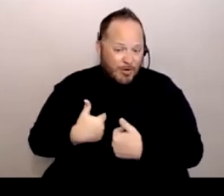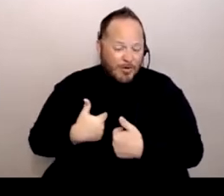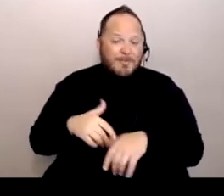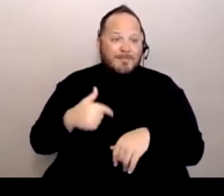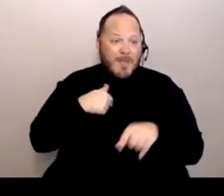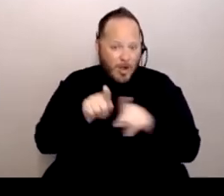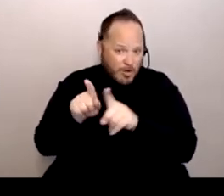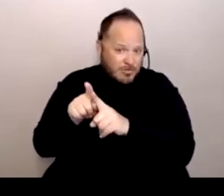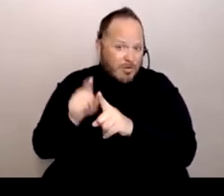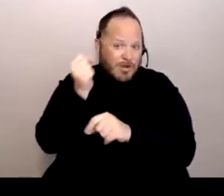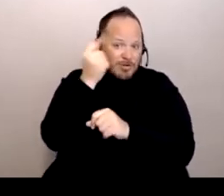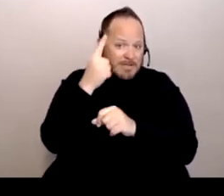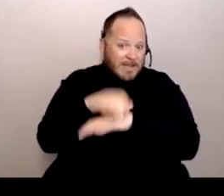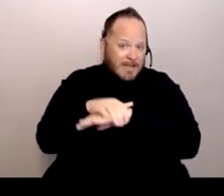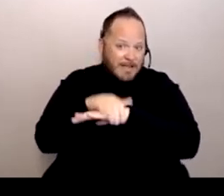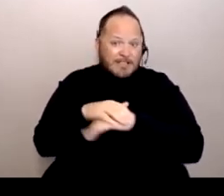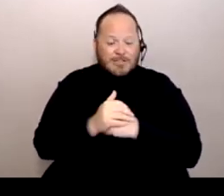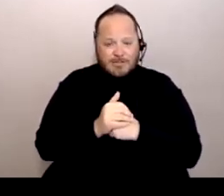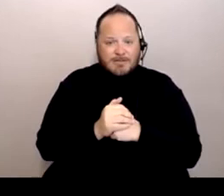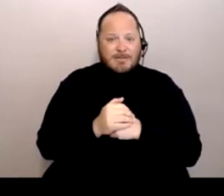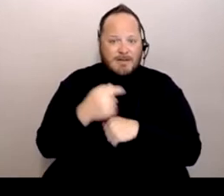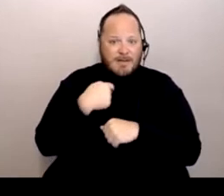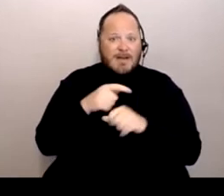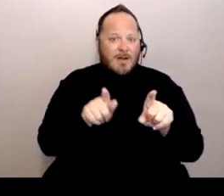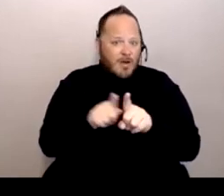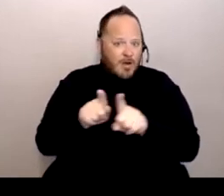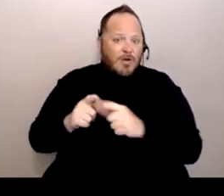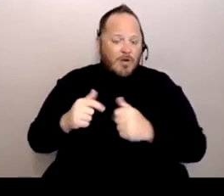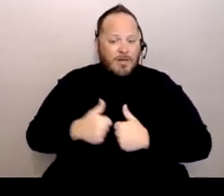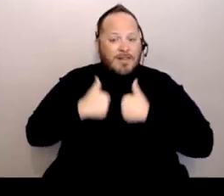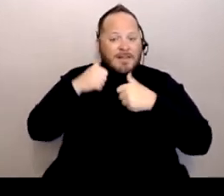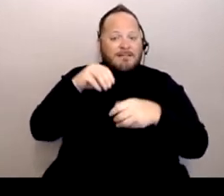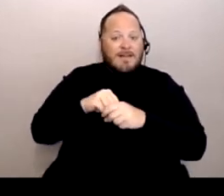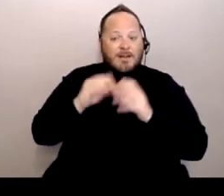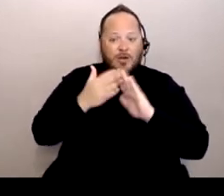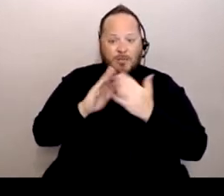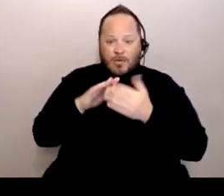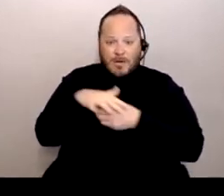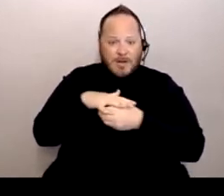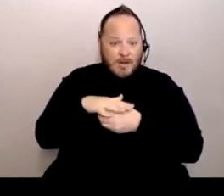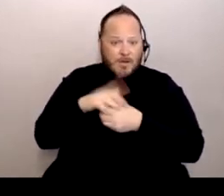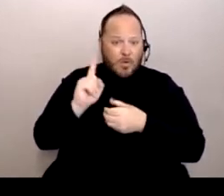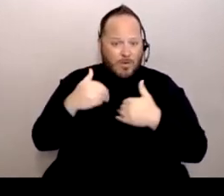I also live in a community where there are a lot of resources.